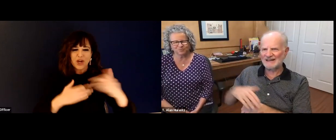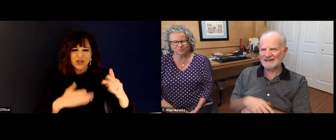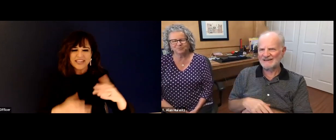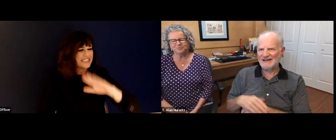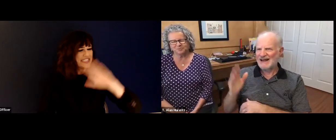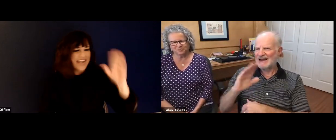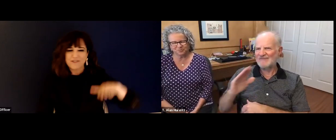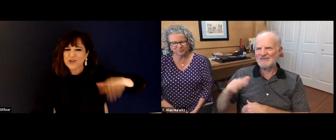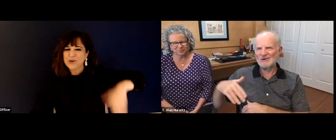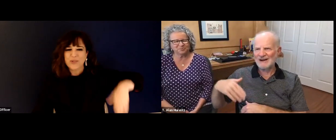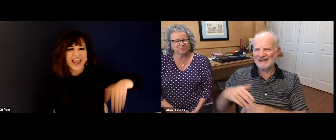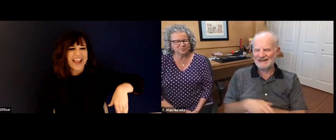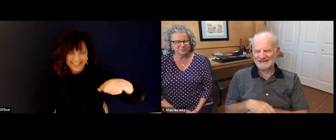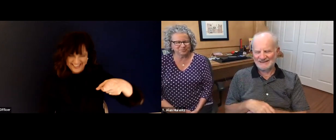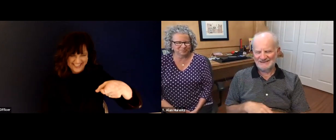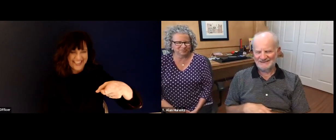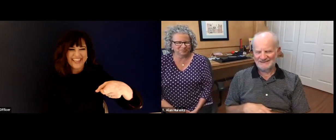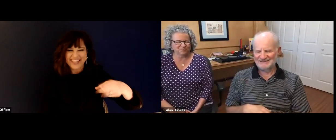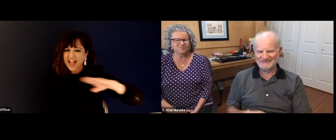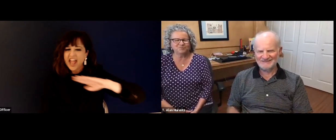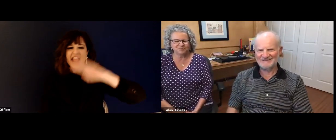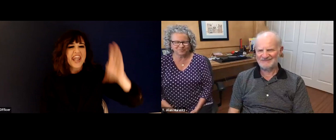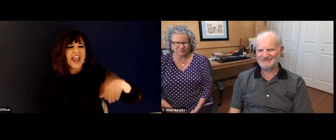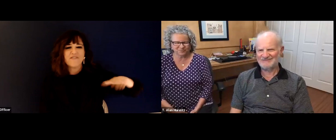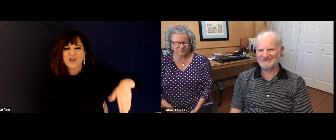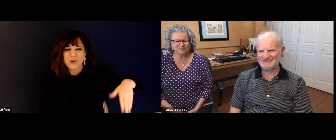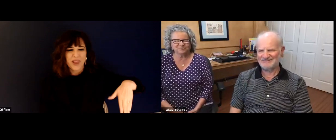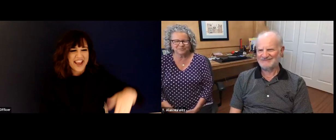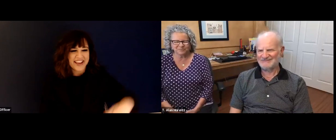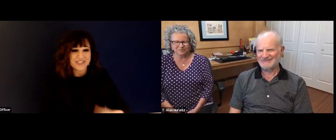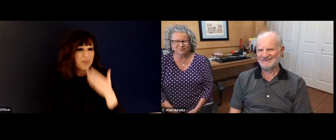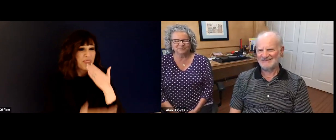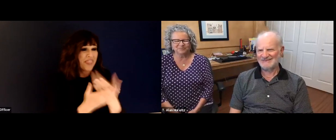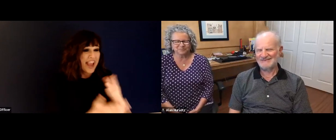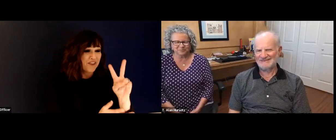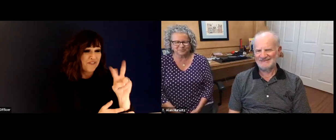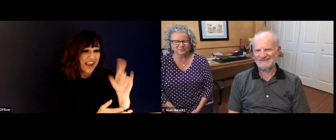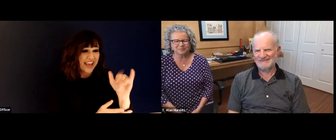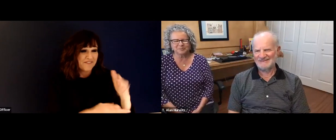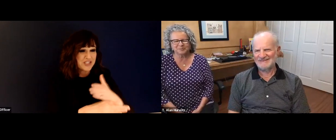that as well. So keep that in mind. If that's something that you want to do you want to go back to school and it doesn't